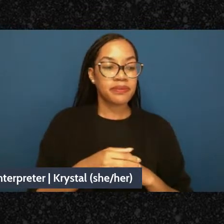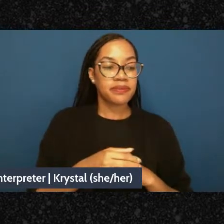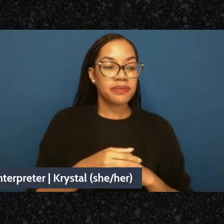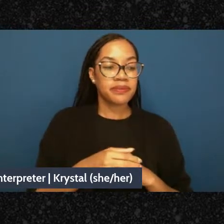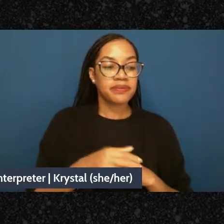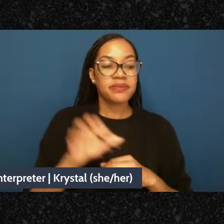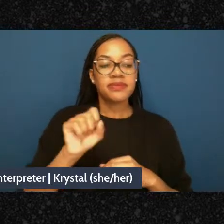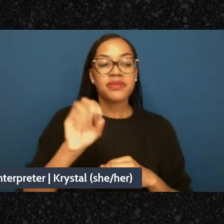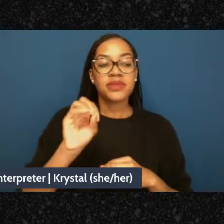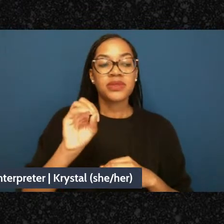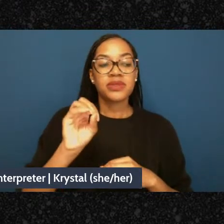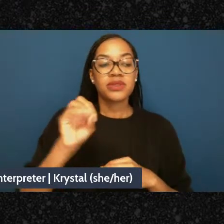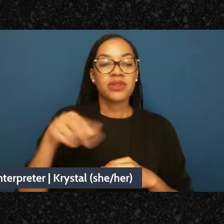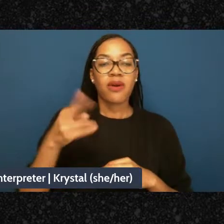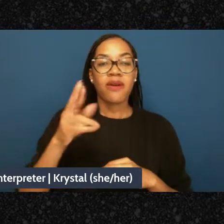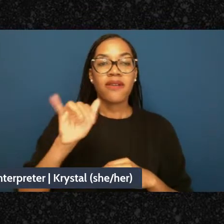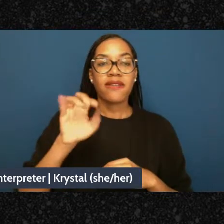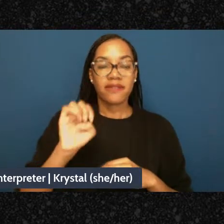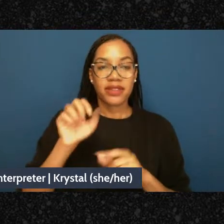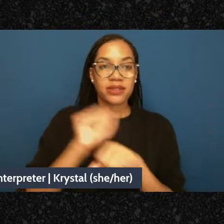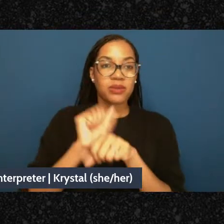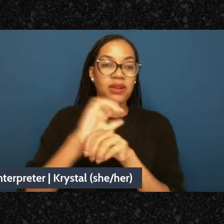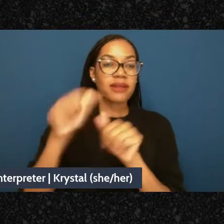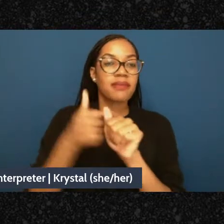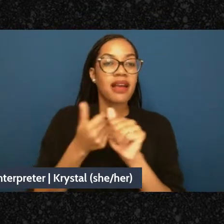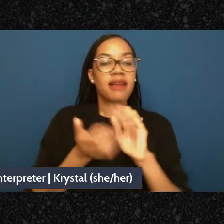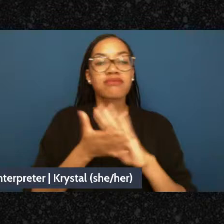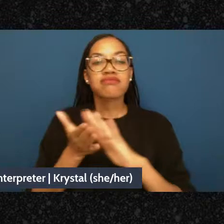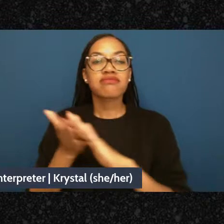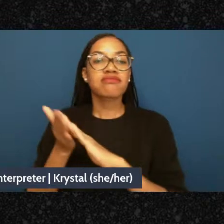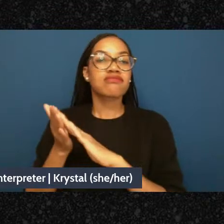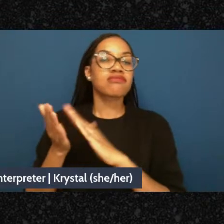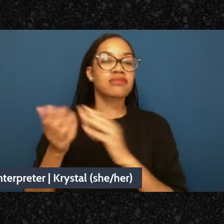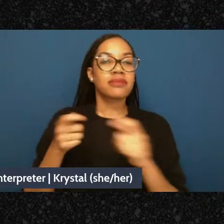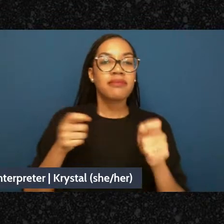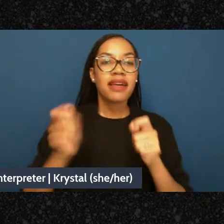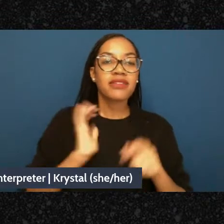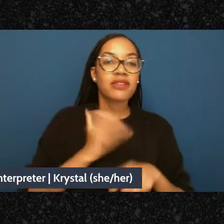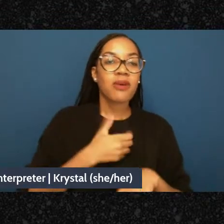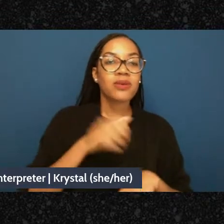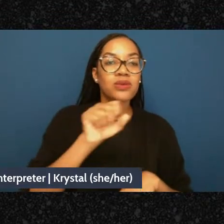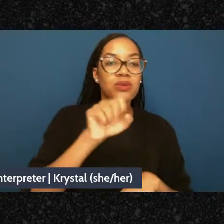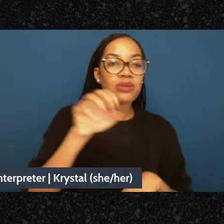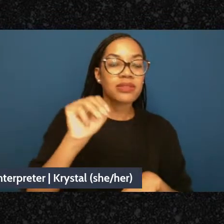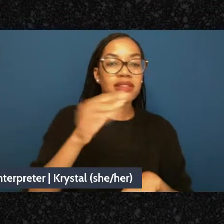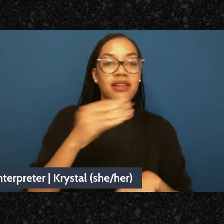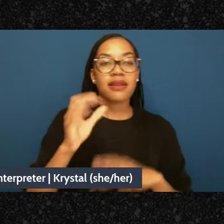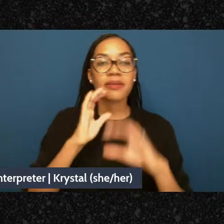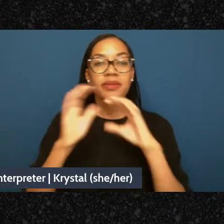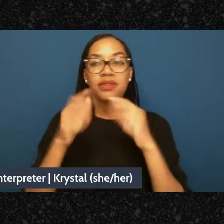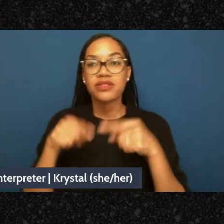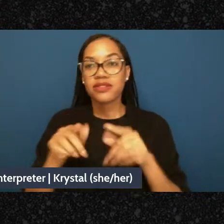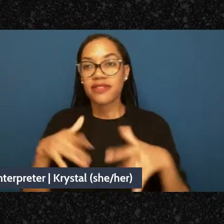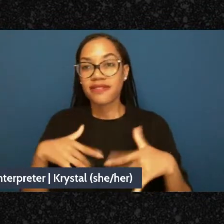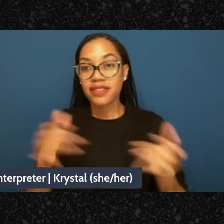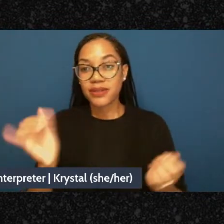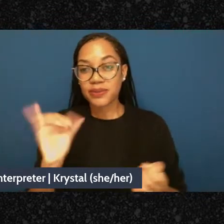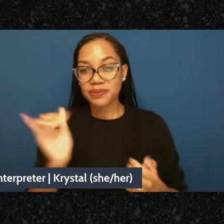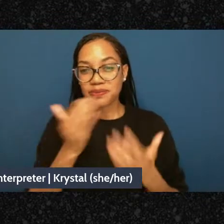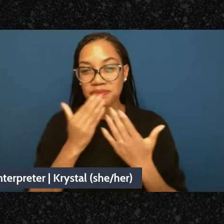the scenes, including managing the social media and communications during the event and to BCRW